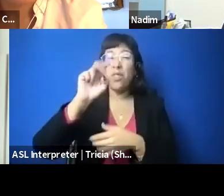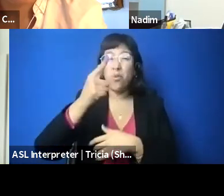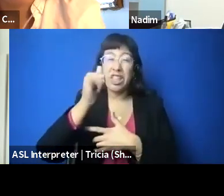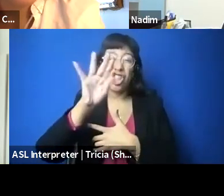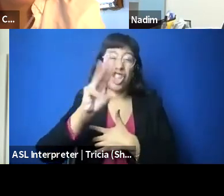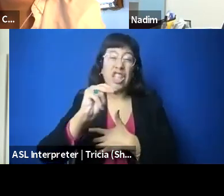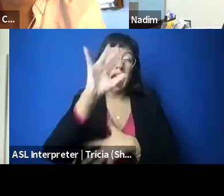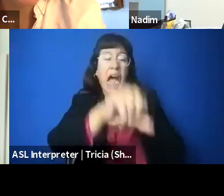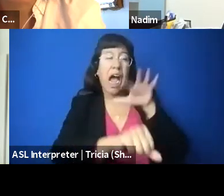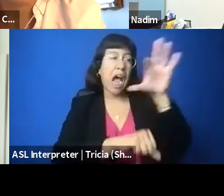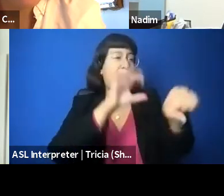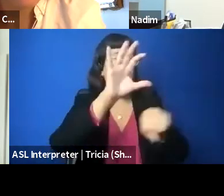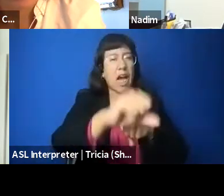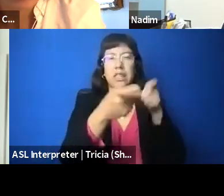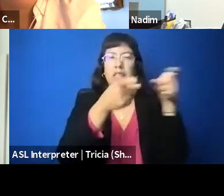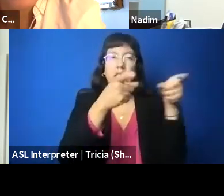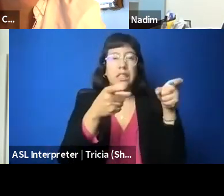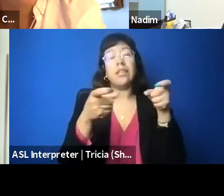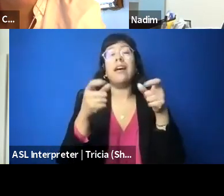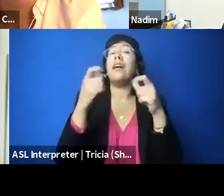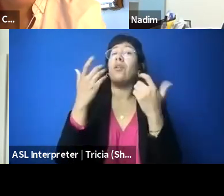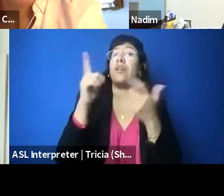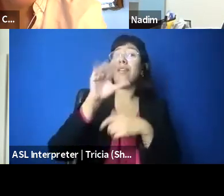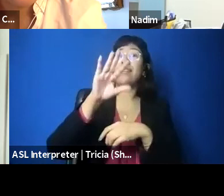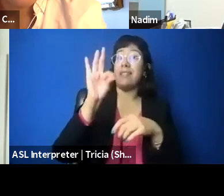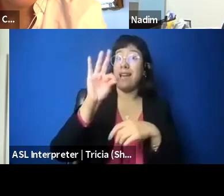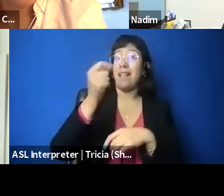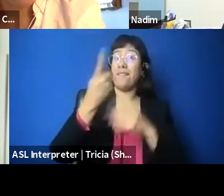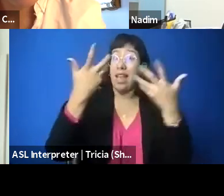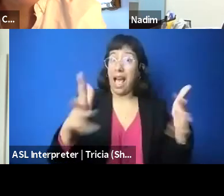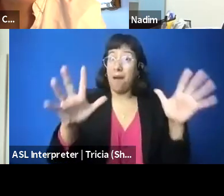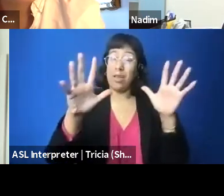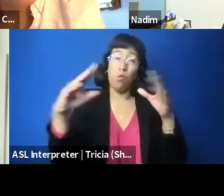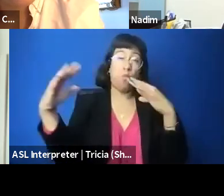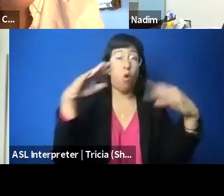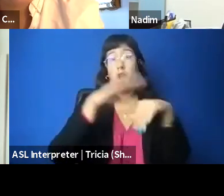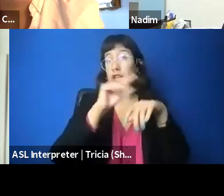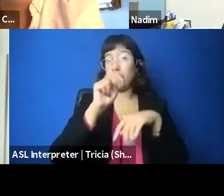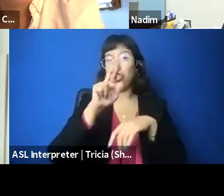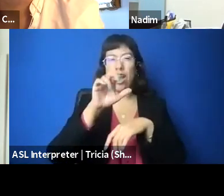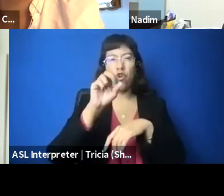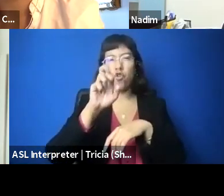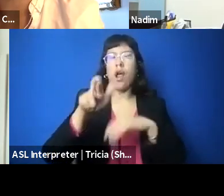the sort of post-9/11 war on terror world, right? How do we move on from that,